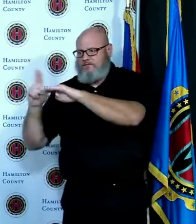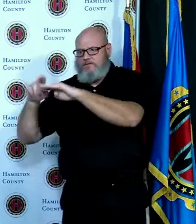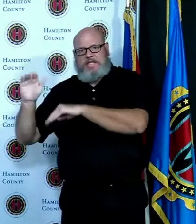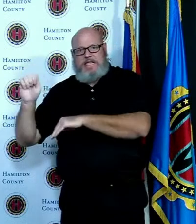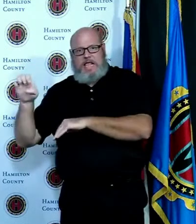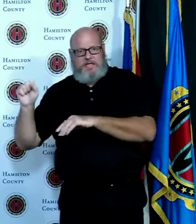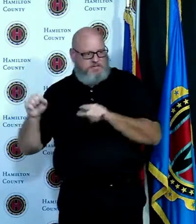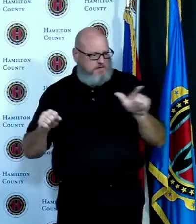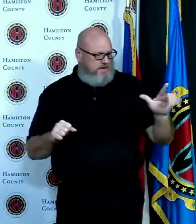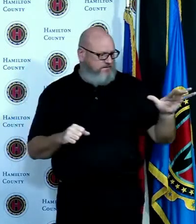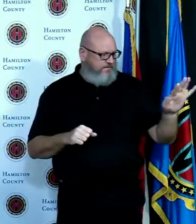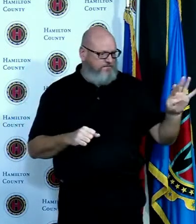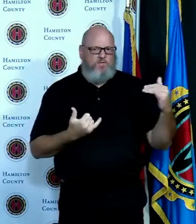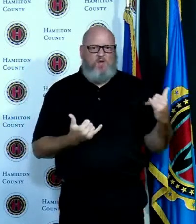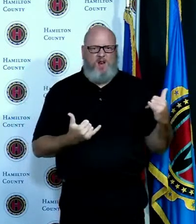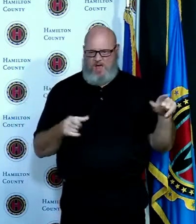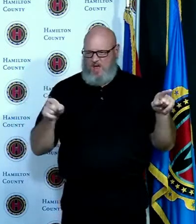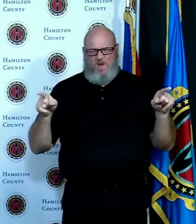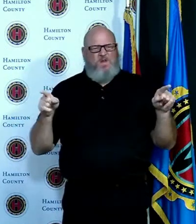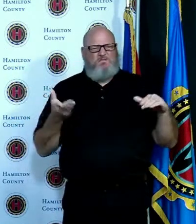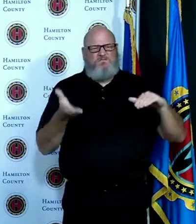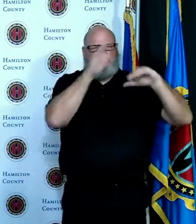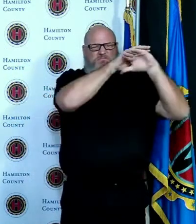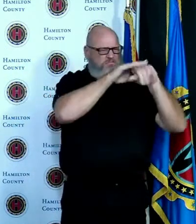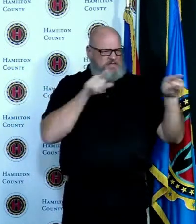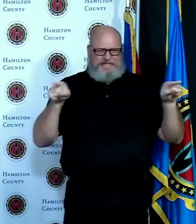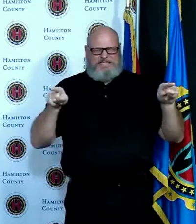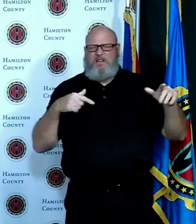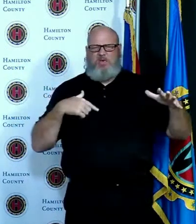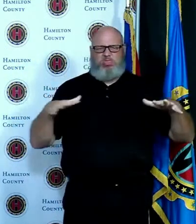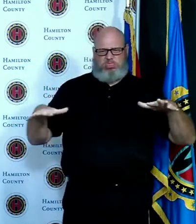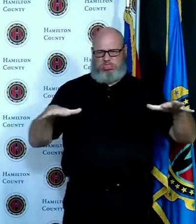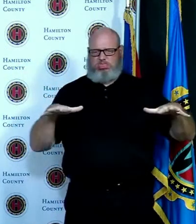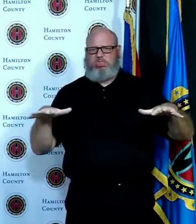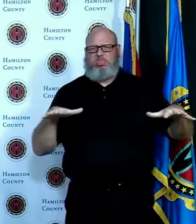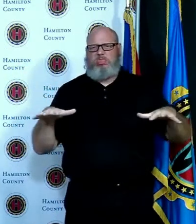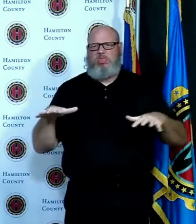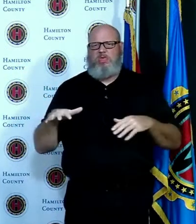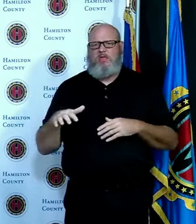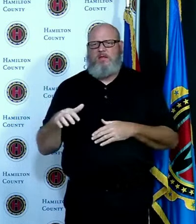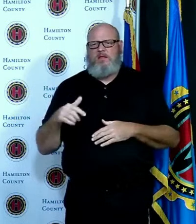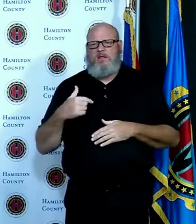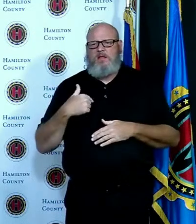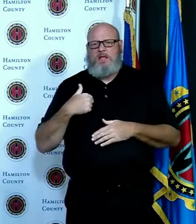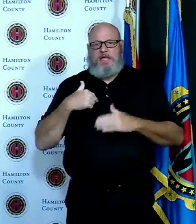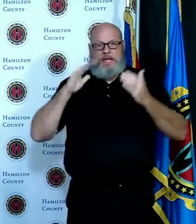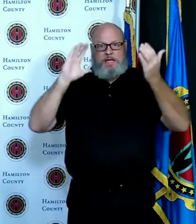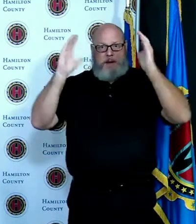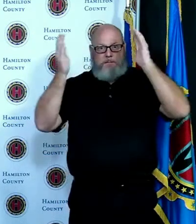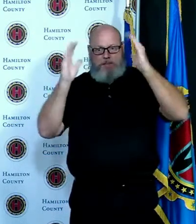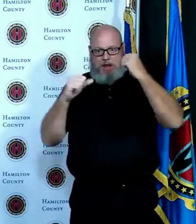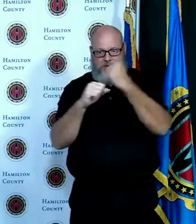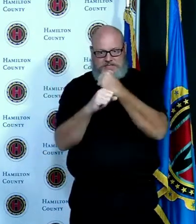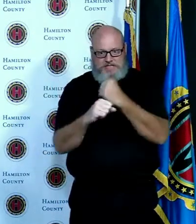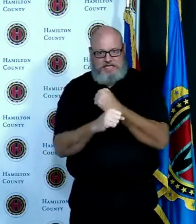the death count about a month ago was around 12 week over week increase as you just heard me say